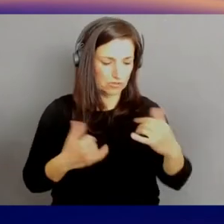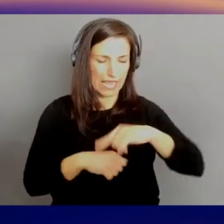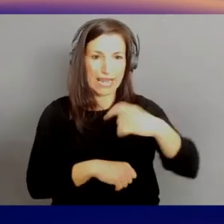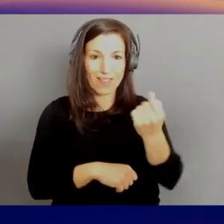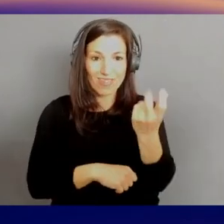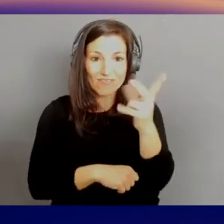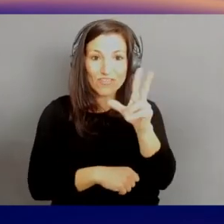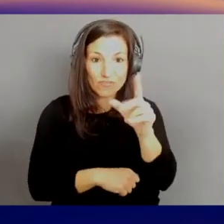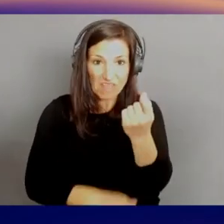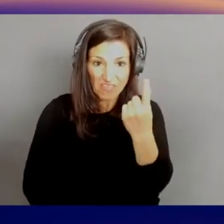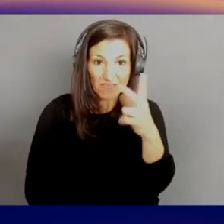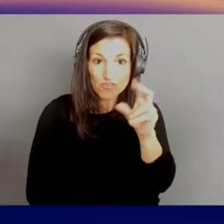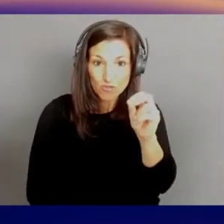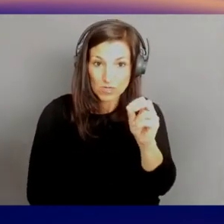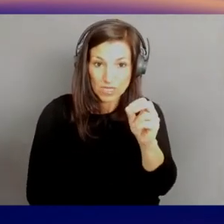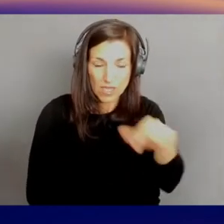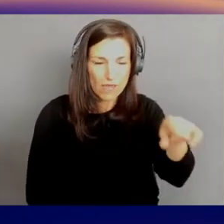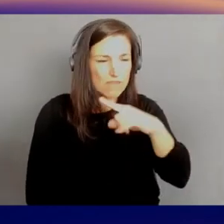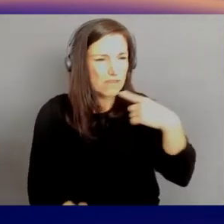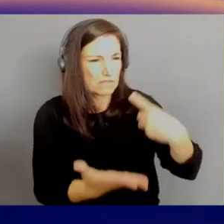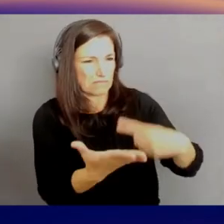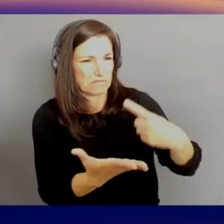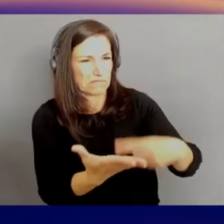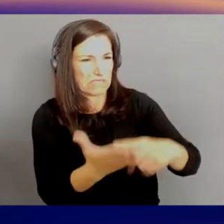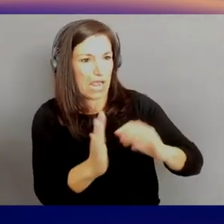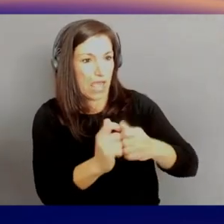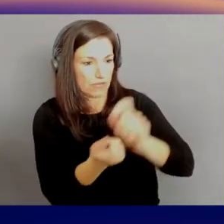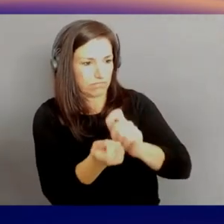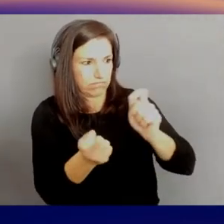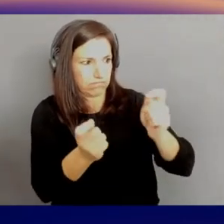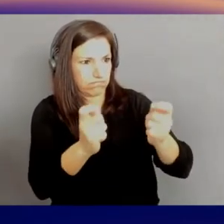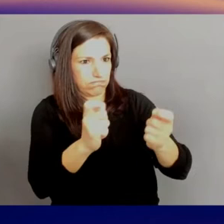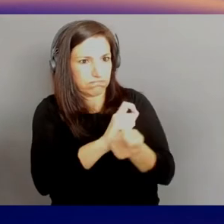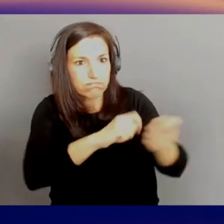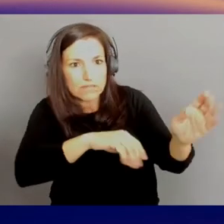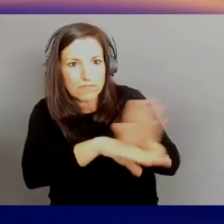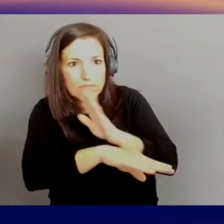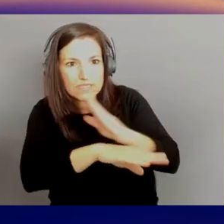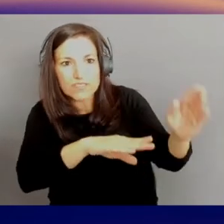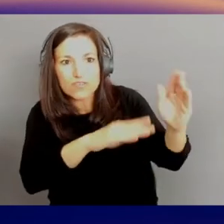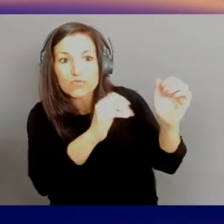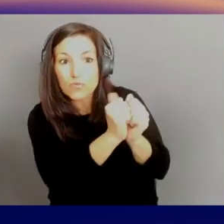how they transformed their business with the cloud. And it's a hospital affiliated with a university.